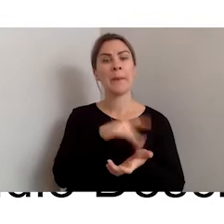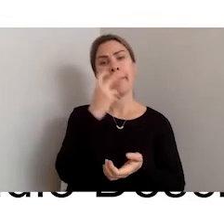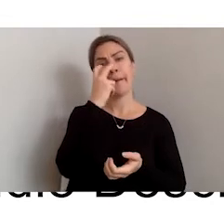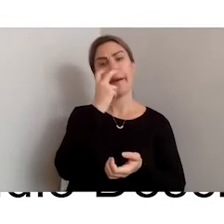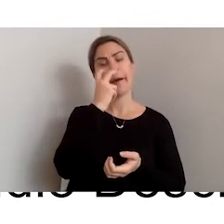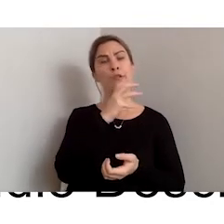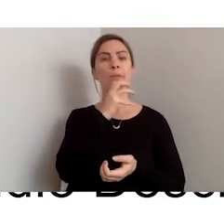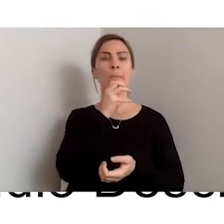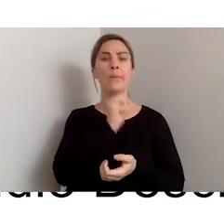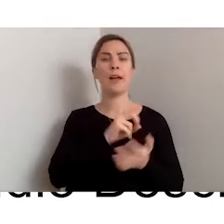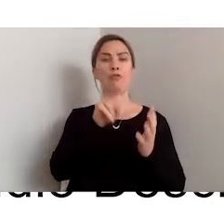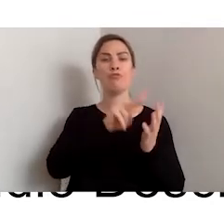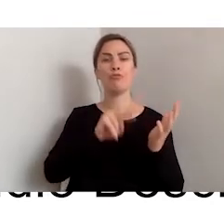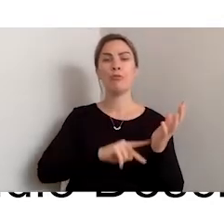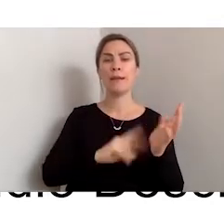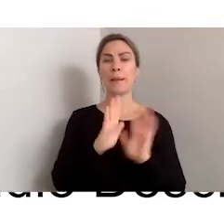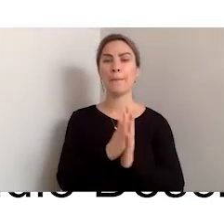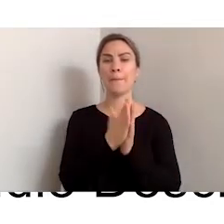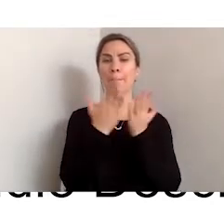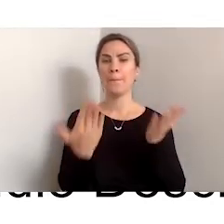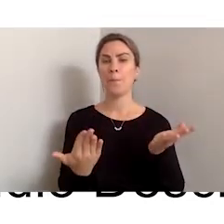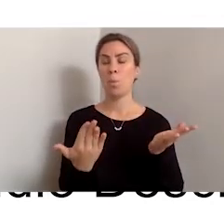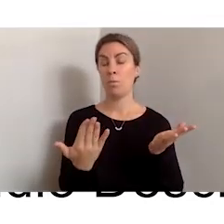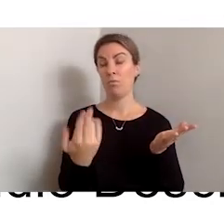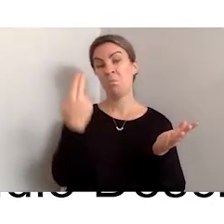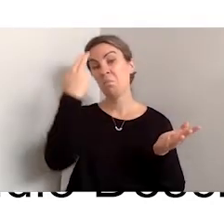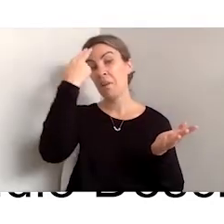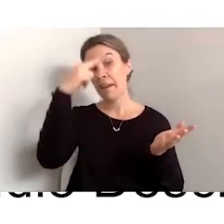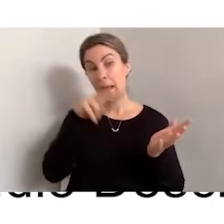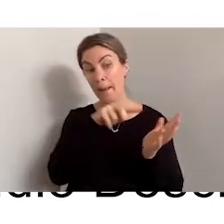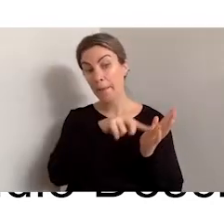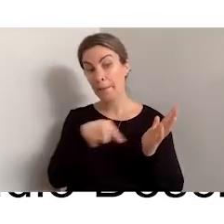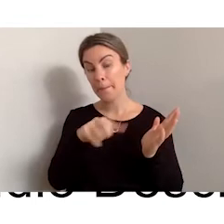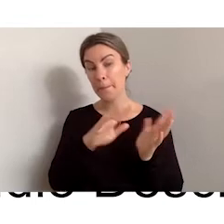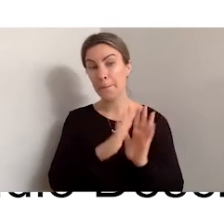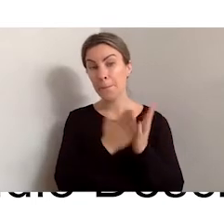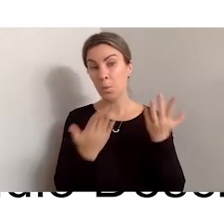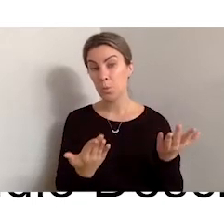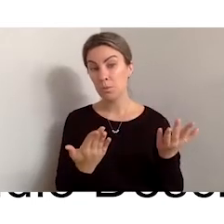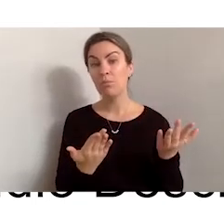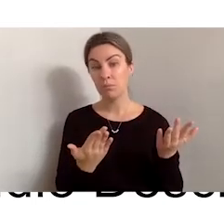a book," and if the book is titled, you could also say what the novel or book is.